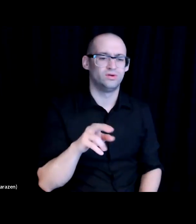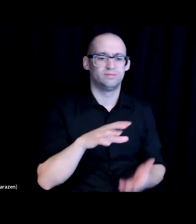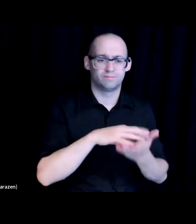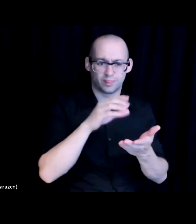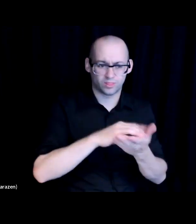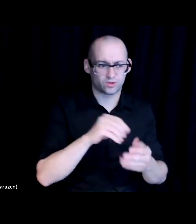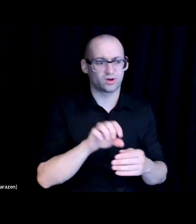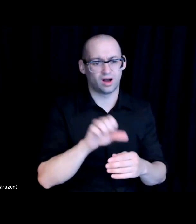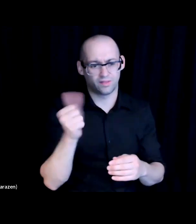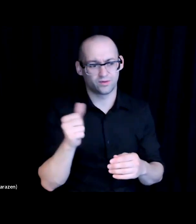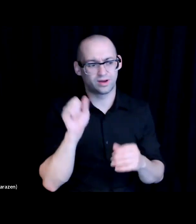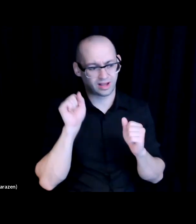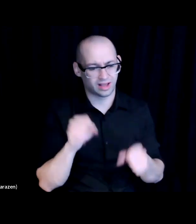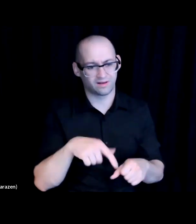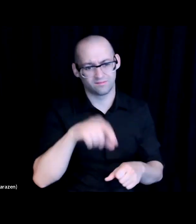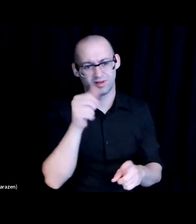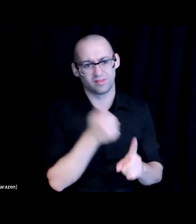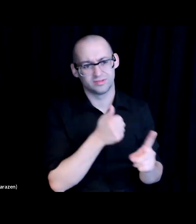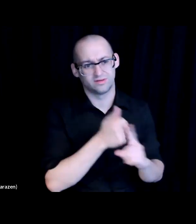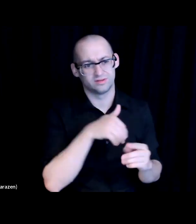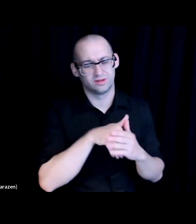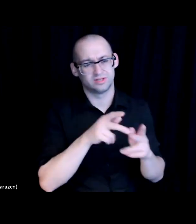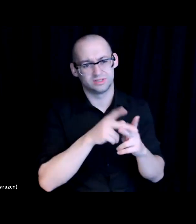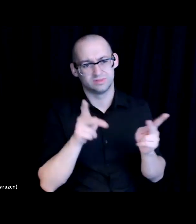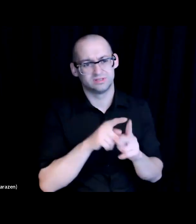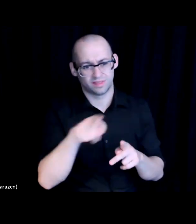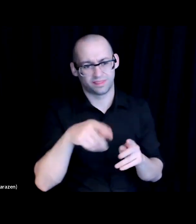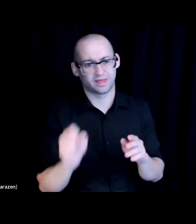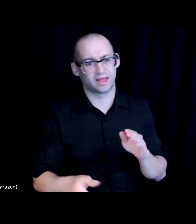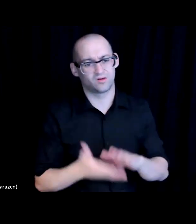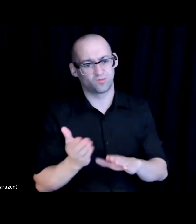in the community can find themselves in a space where they can run into the next big idea.